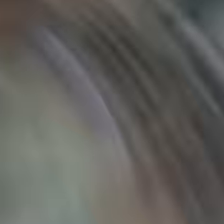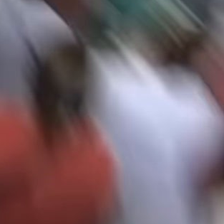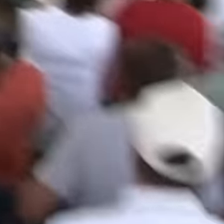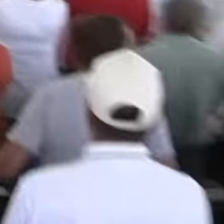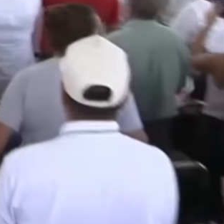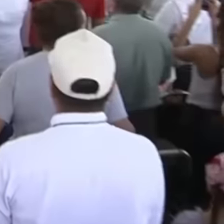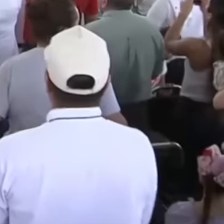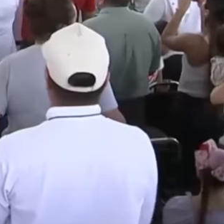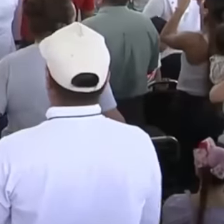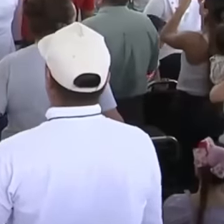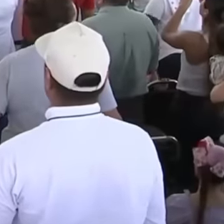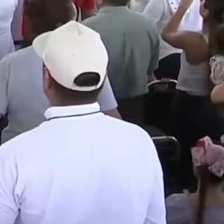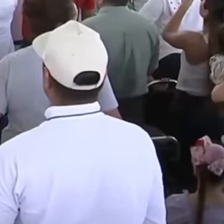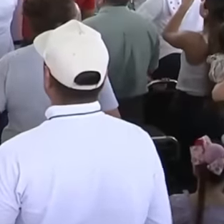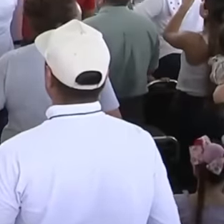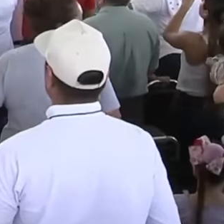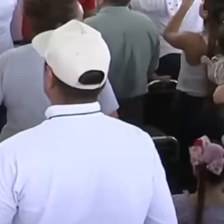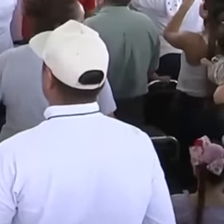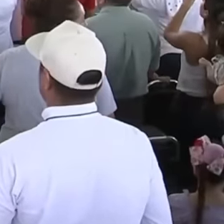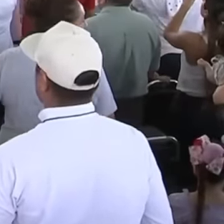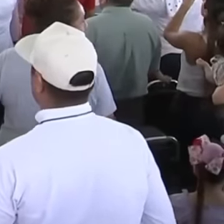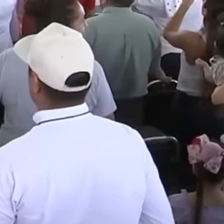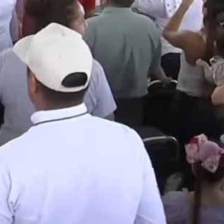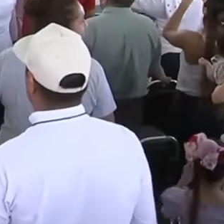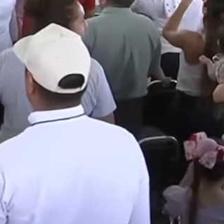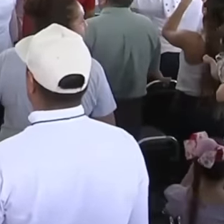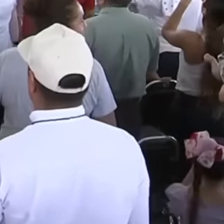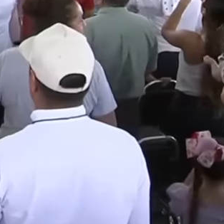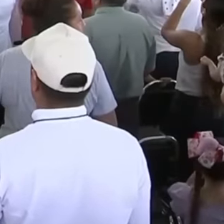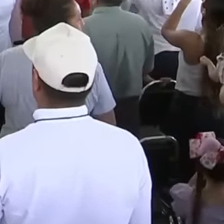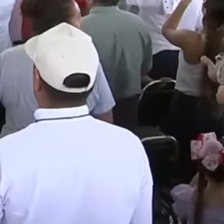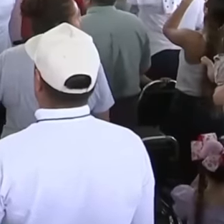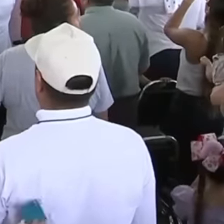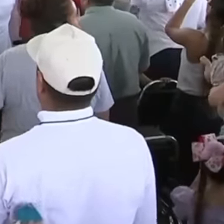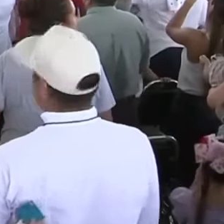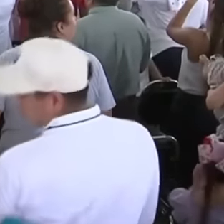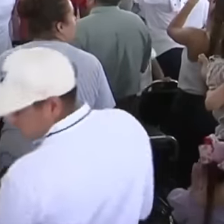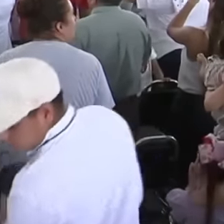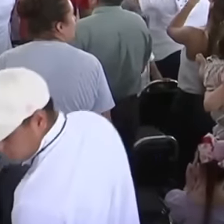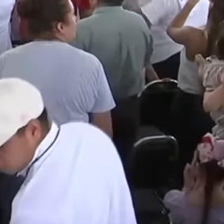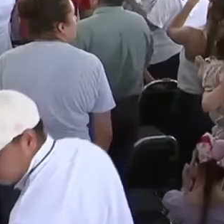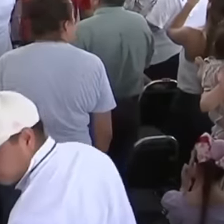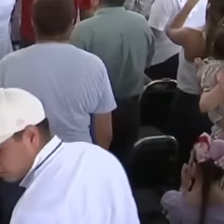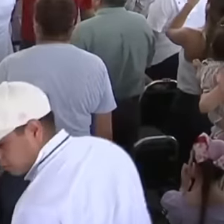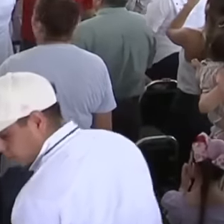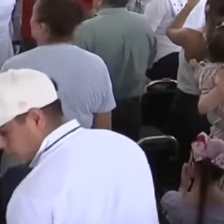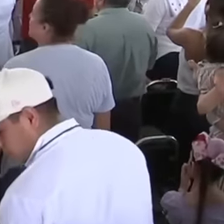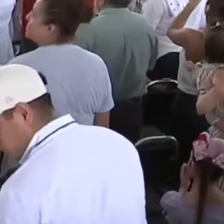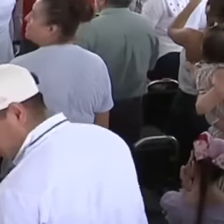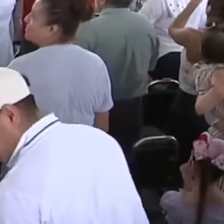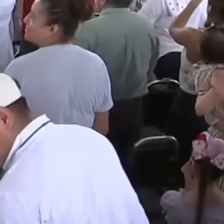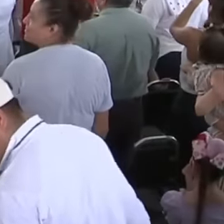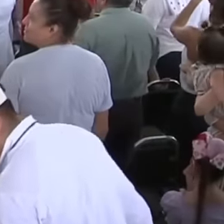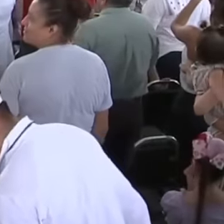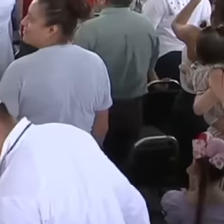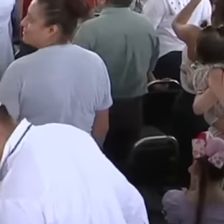. Mexican people are moved to see for the first time the two presidents of Mexico, President